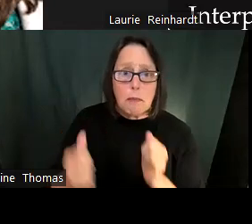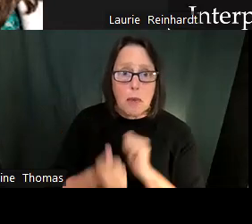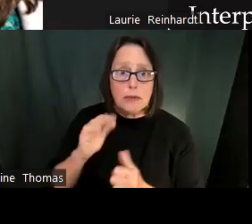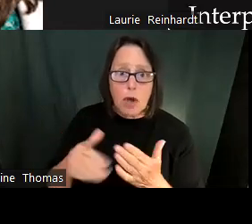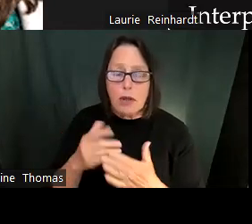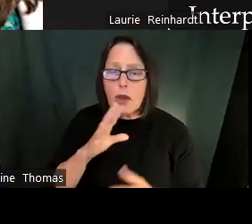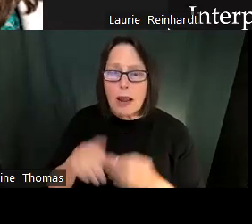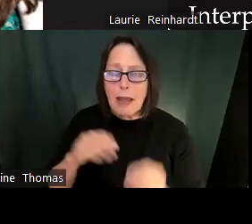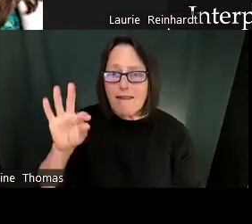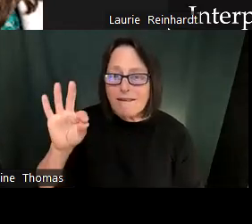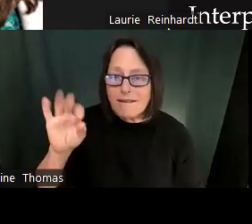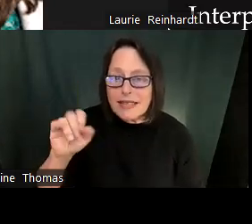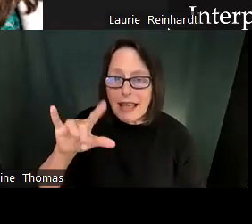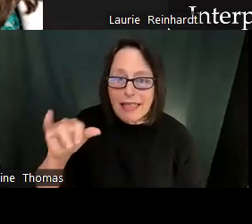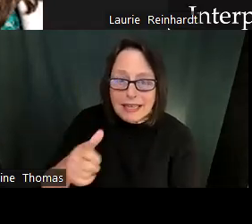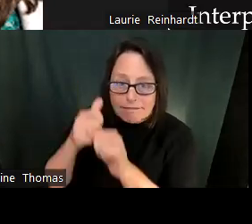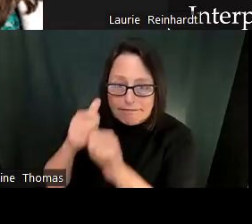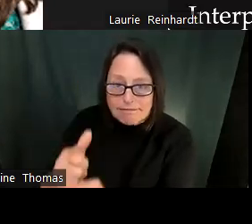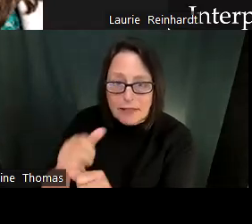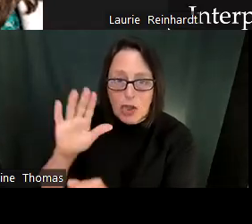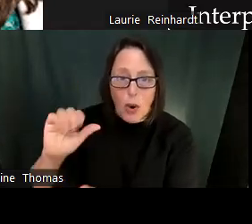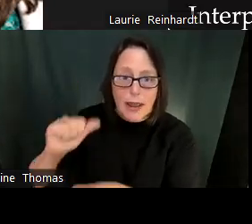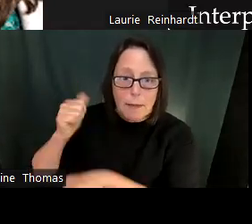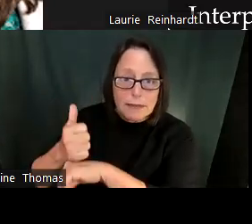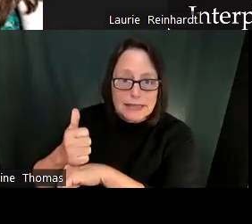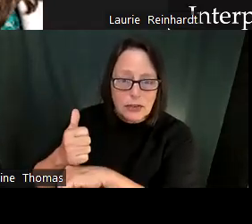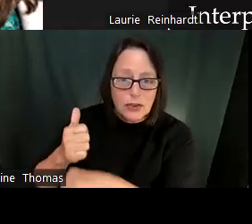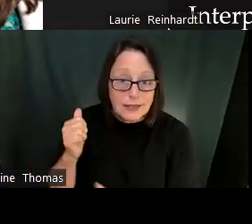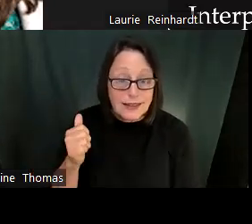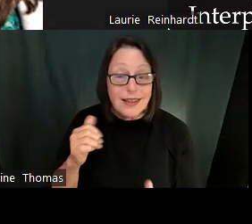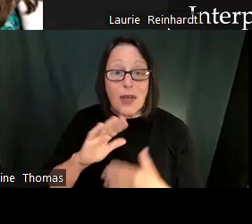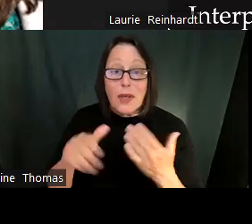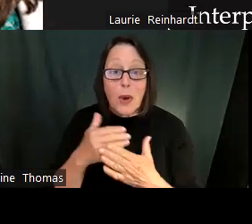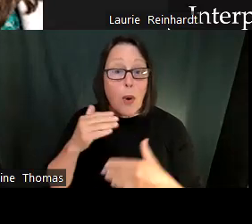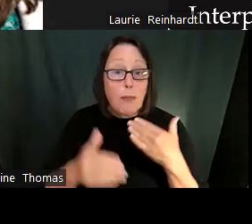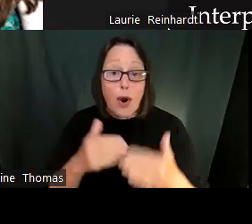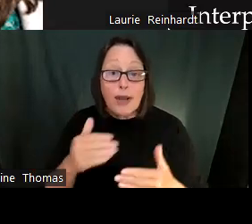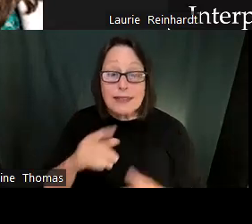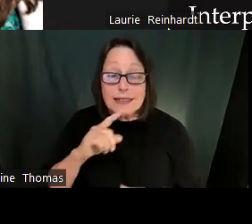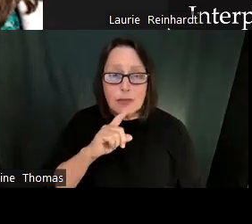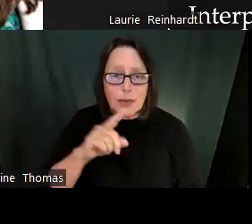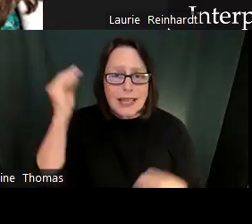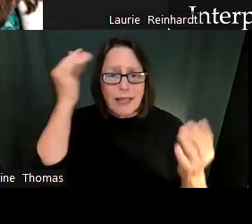So, purpose. So when we're thinking of so the evidence on SCL I would say is almost all purposeful and what we there's a recent meta-analysis to from Chris Cipriano at Yale and a number of colleagues among the other meta analysis, I think there's been about 10 or 11 done at this point and almost all of them talk about the